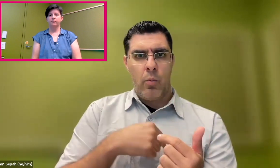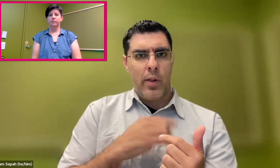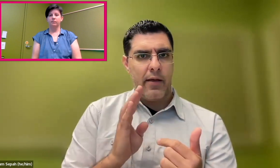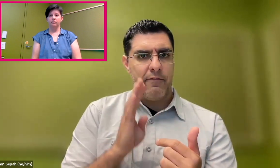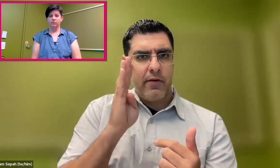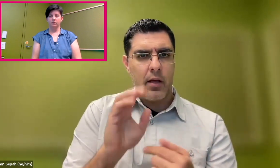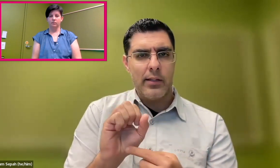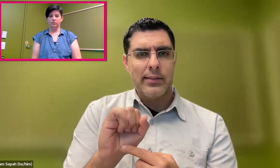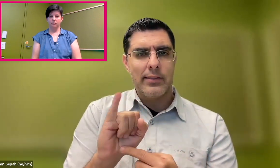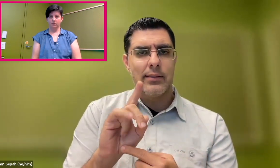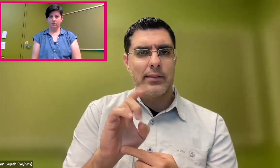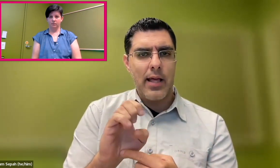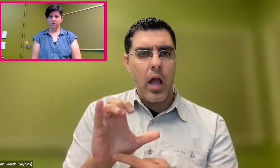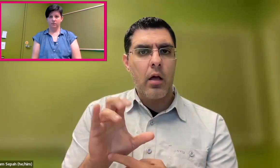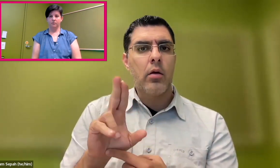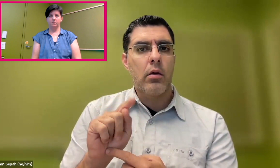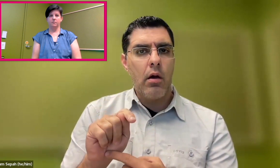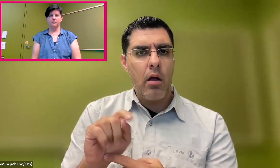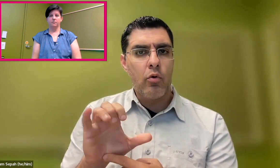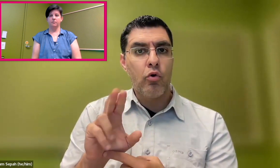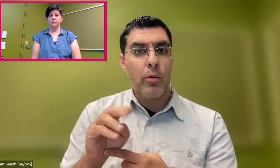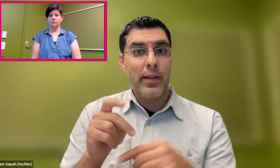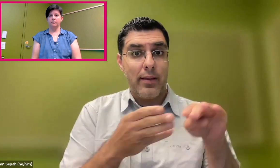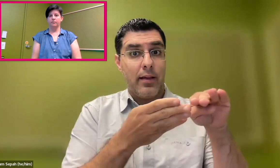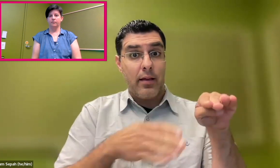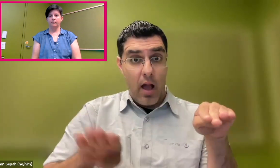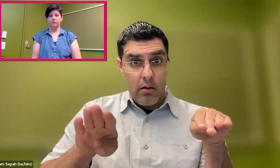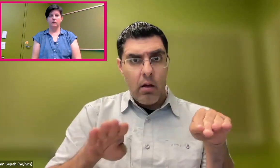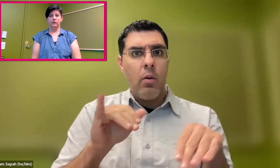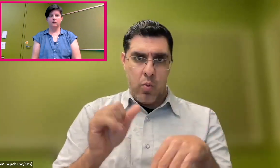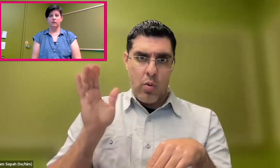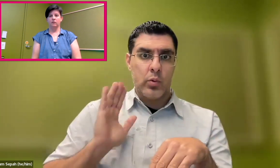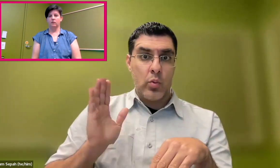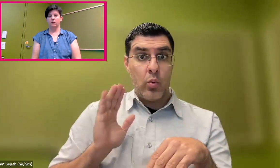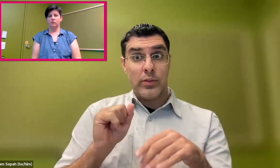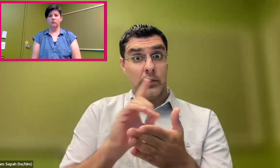or at least more people, the most people. For example, curb cuts--